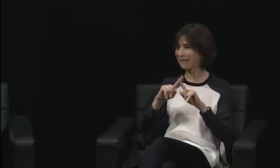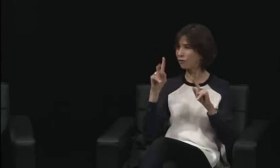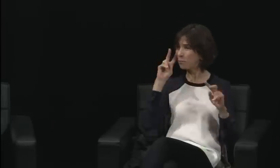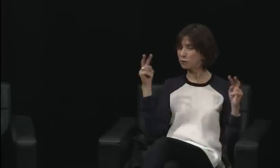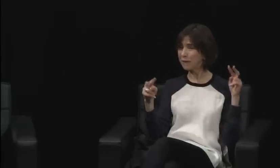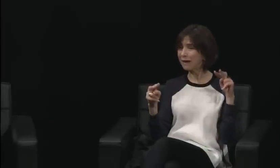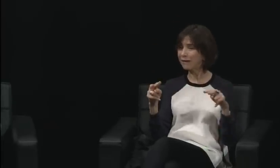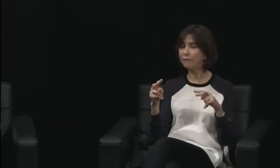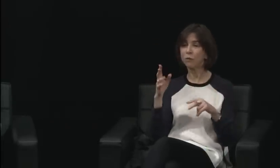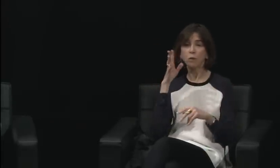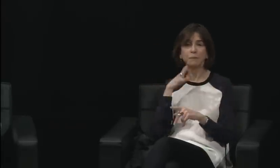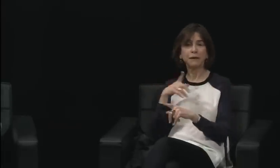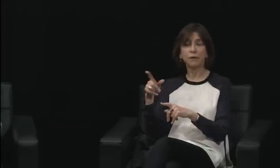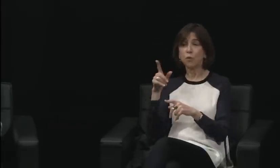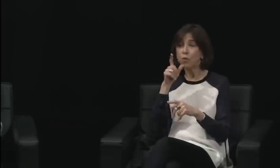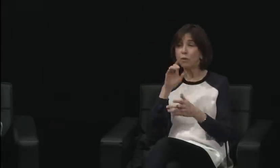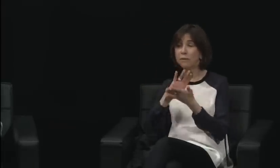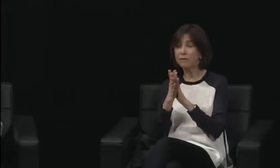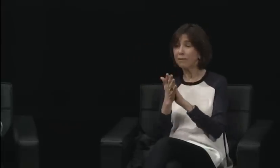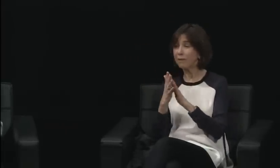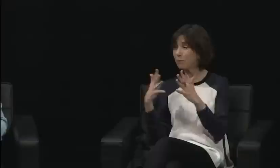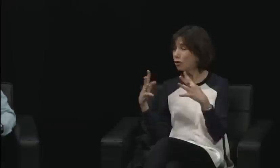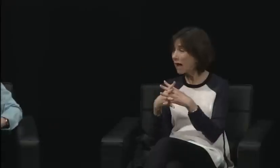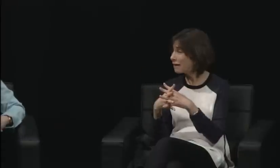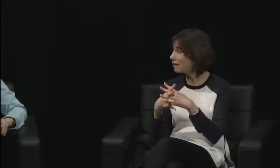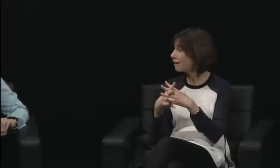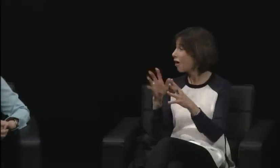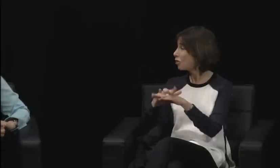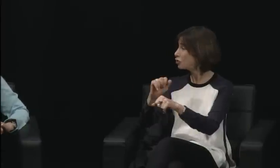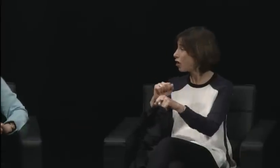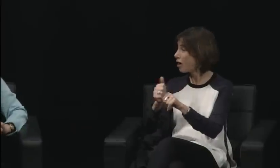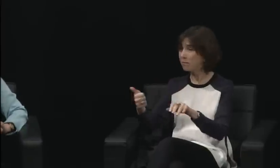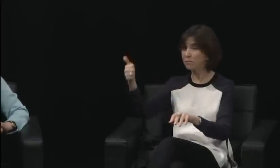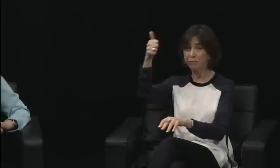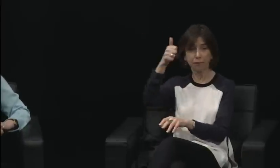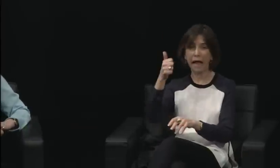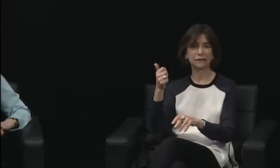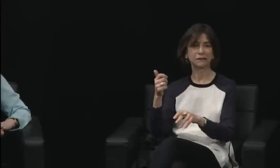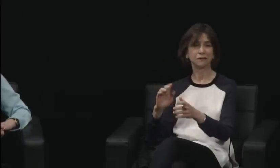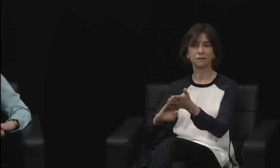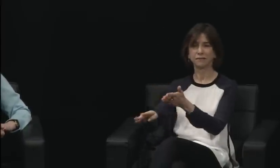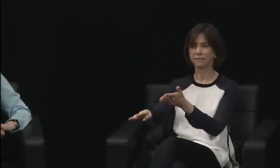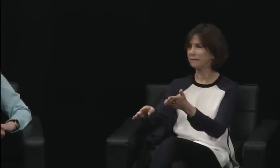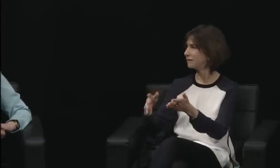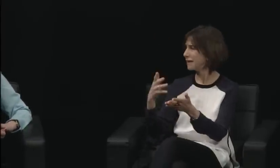who aren't always the breadwinners for their families. So it's a slow change, but it's happening,